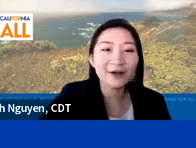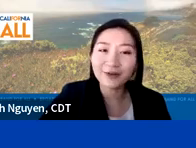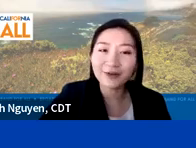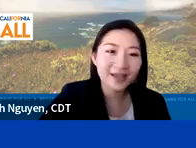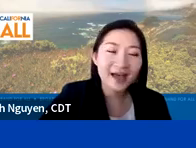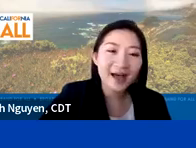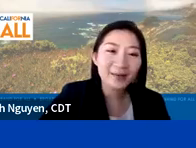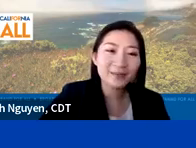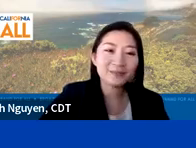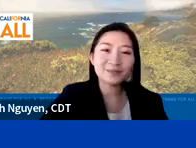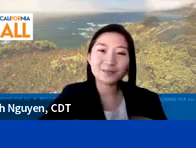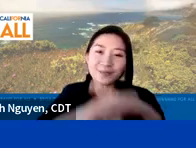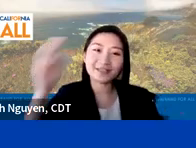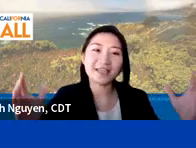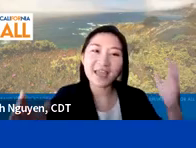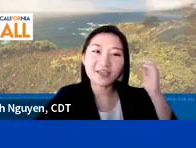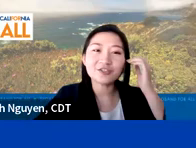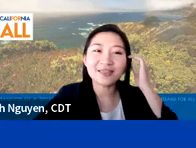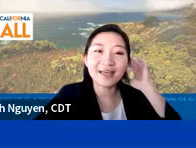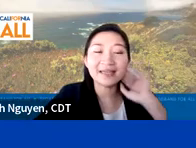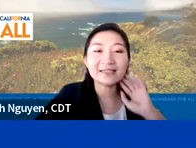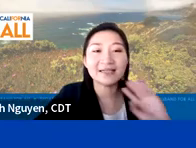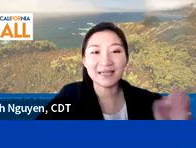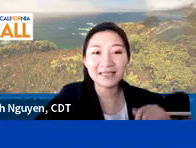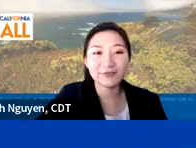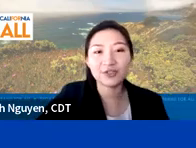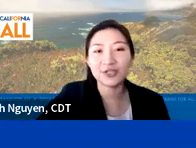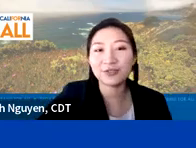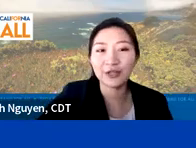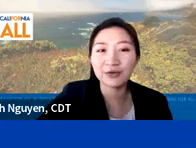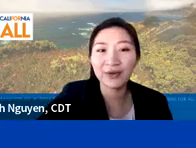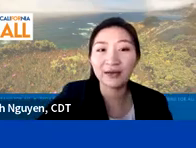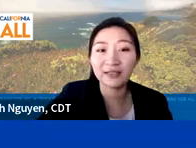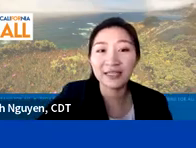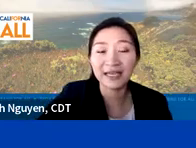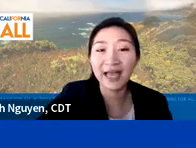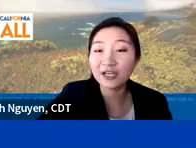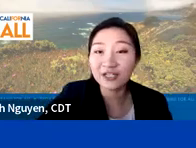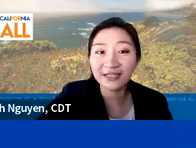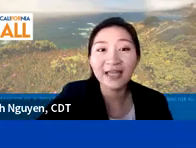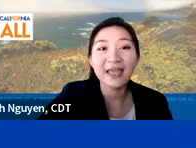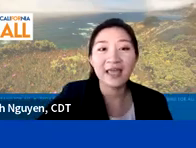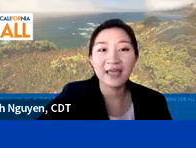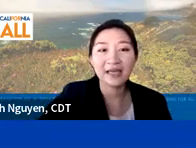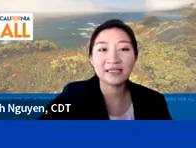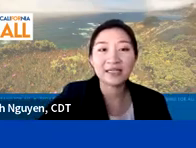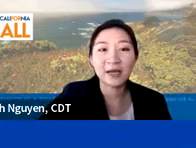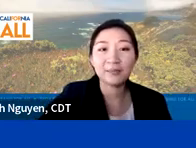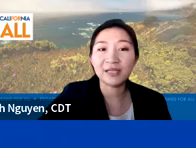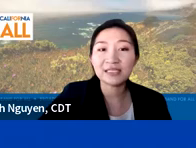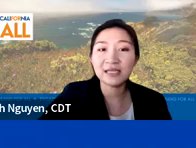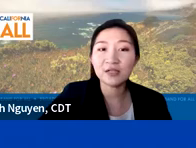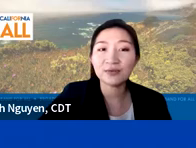However, we want to engage, and then next rich. I will talk through how to take action. And lastly,